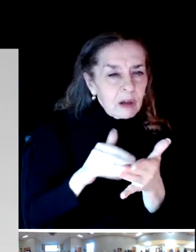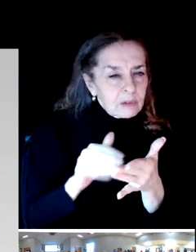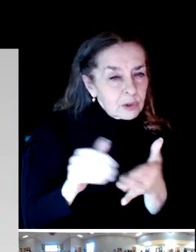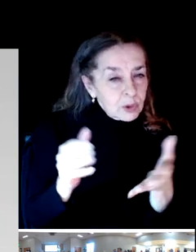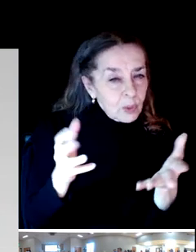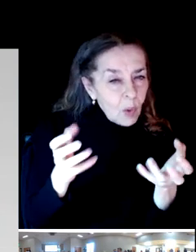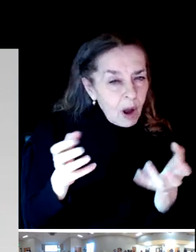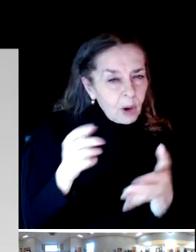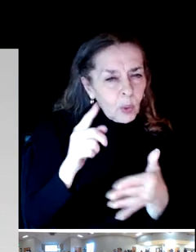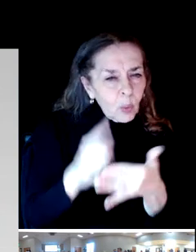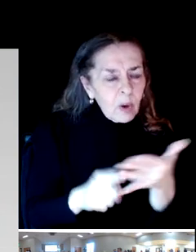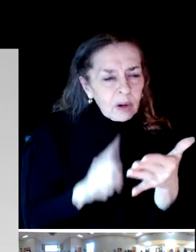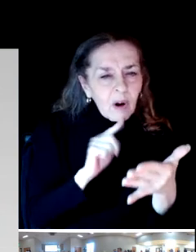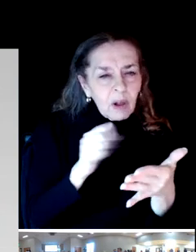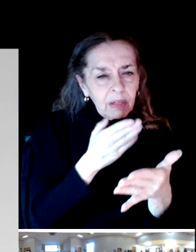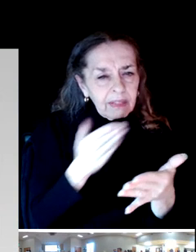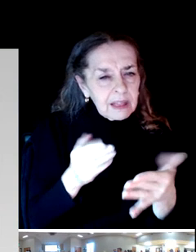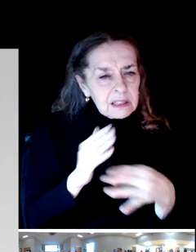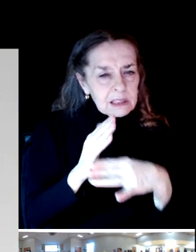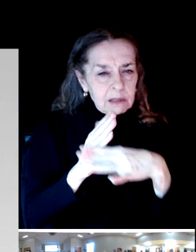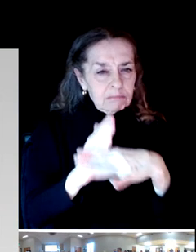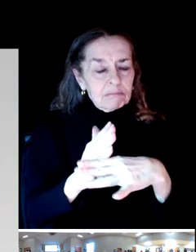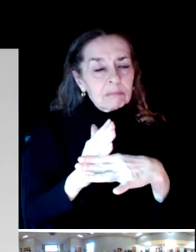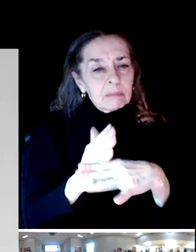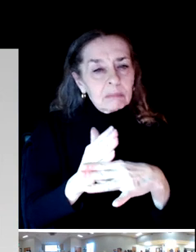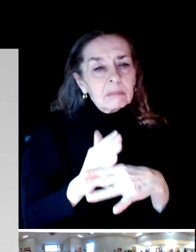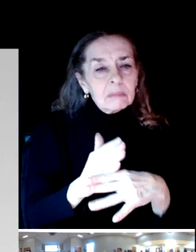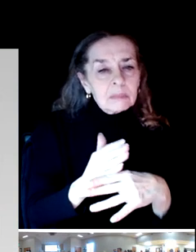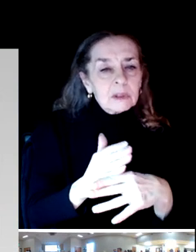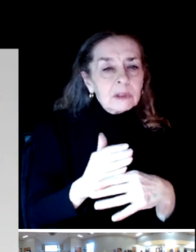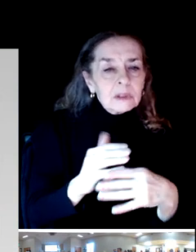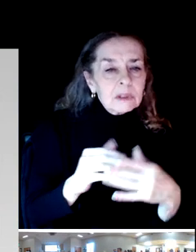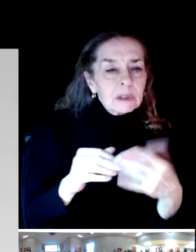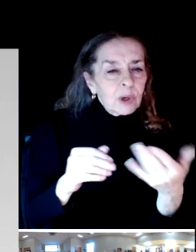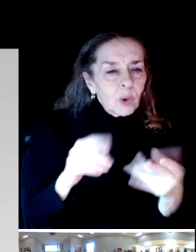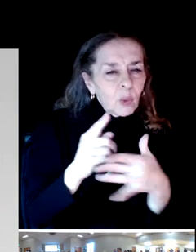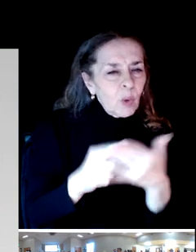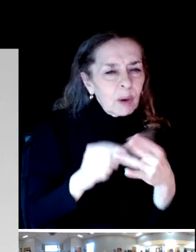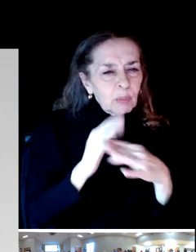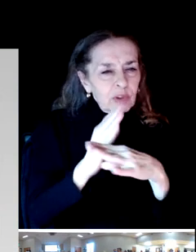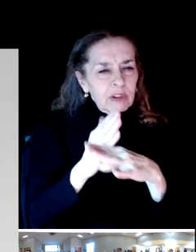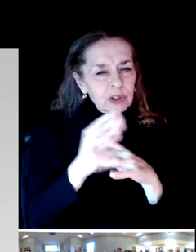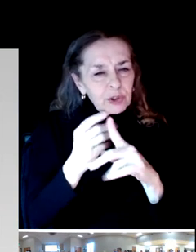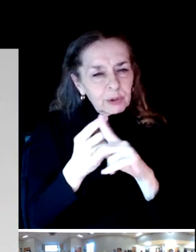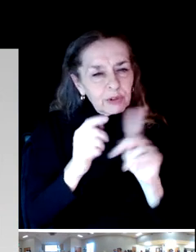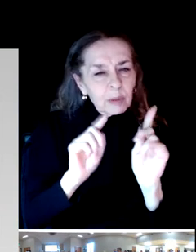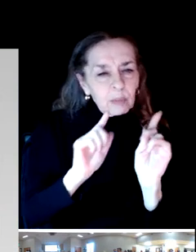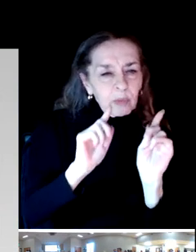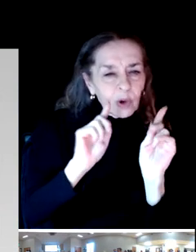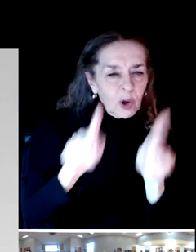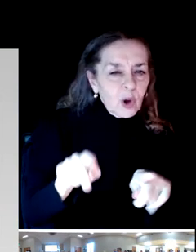may limit access to you? What are those things that would keep you from having the opportunity to go into your park